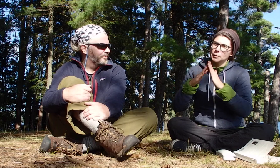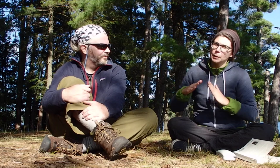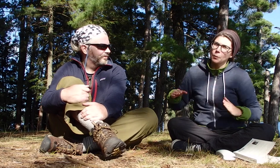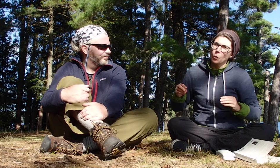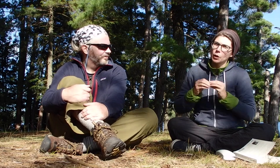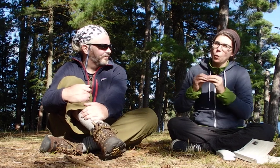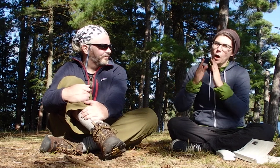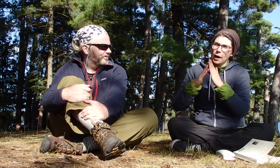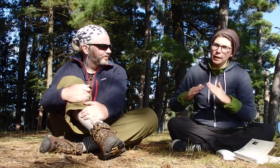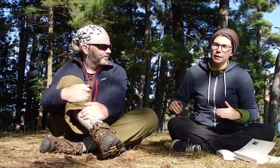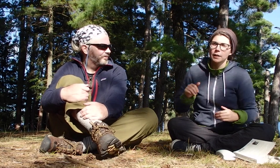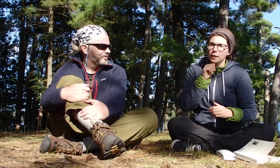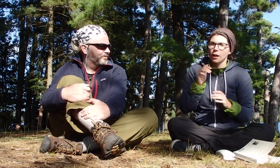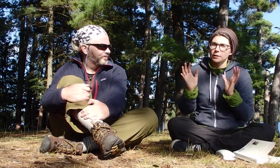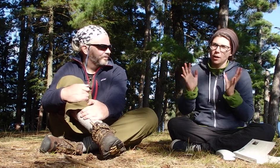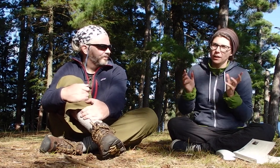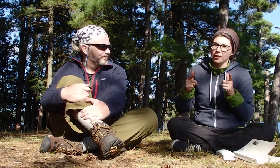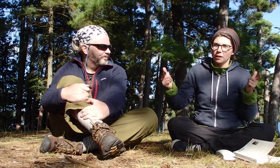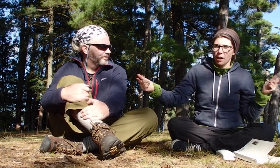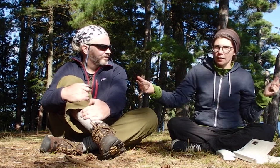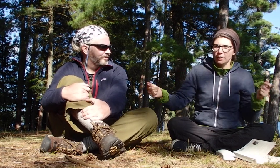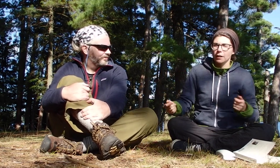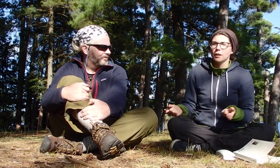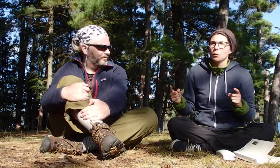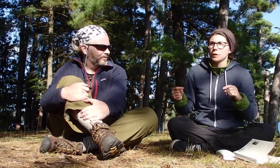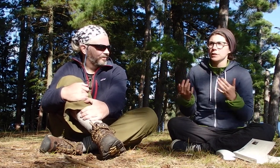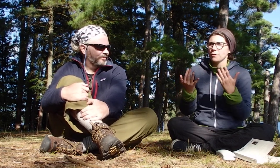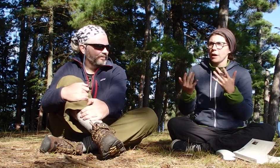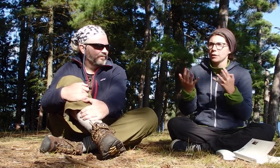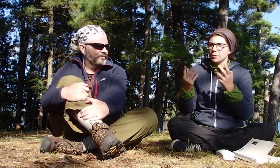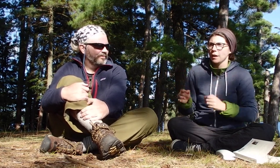I tend to be more quiet, not talking a lot when it's fire time.